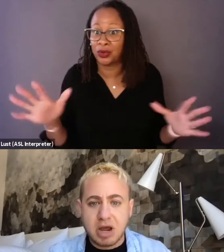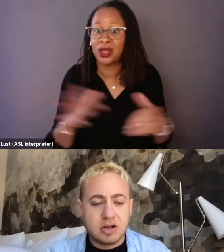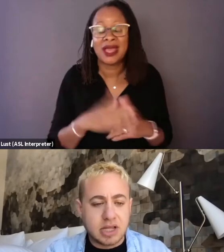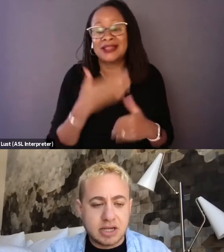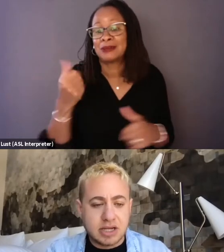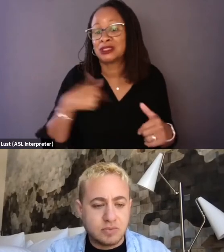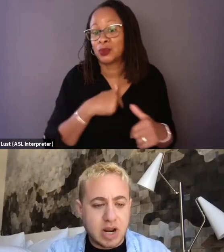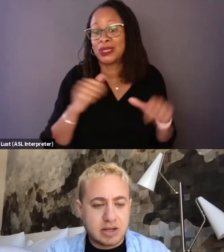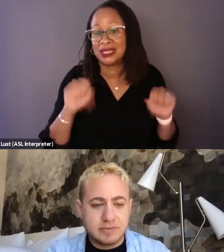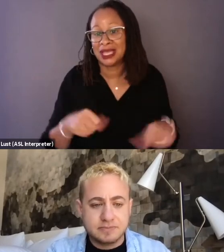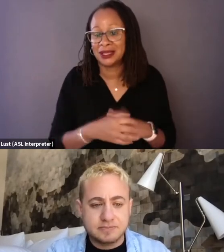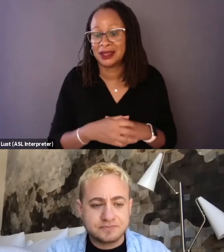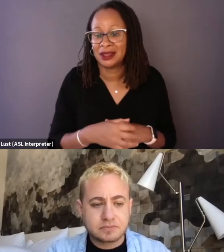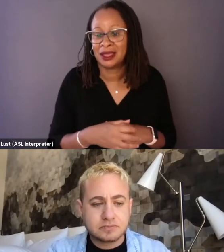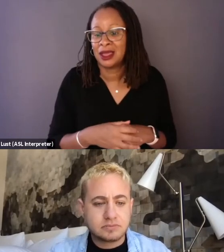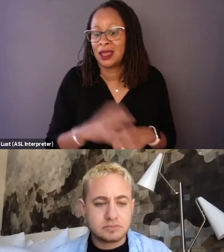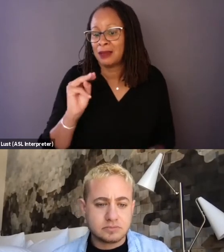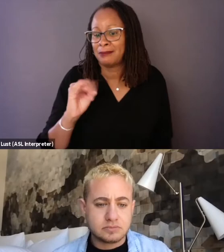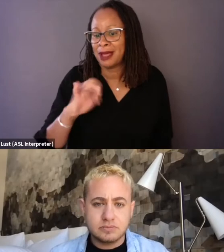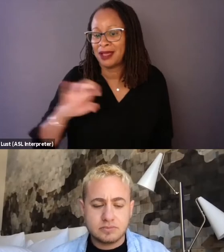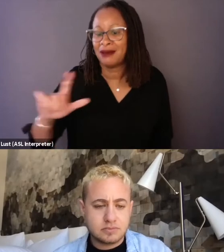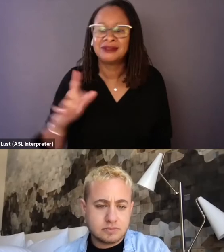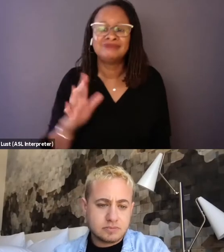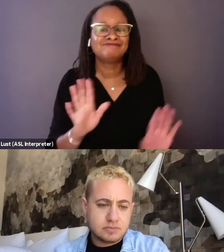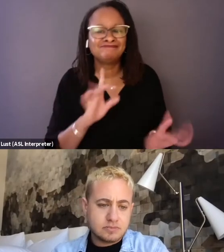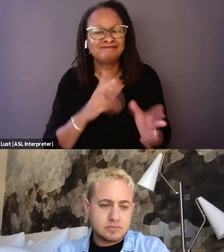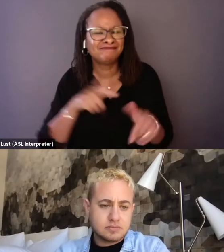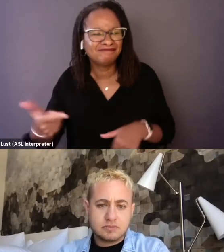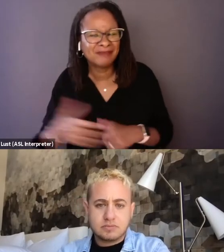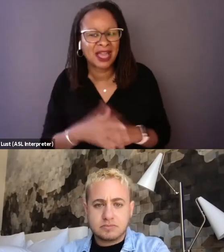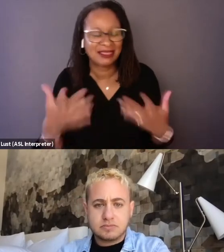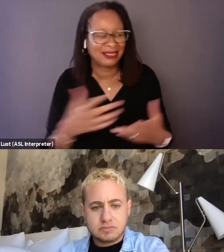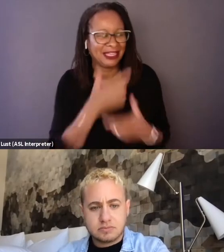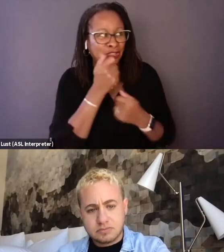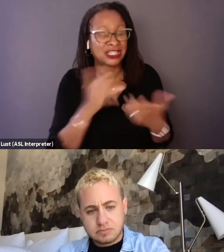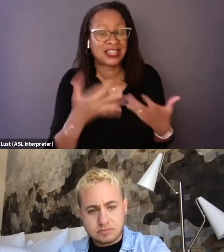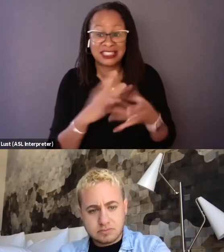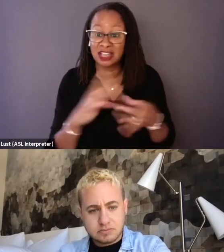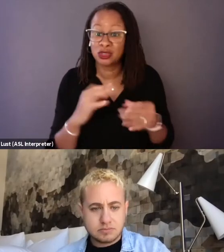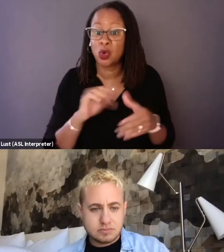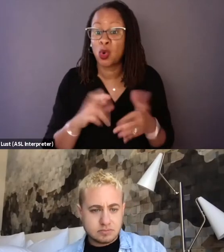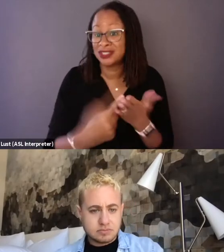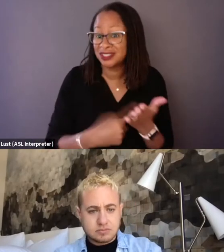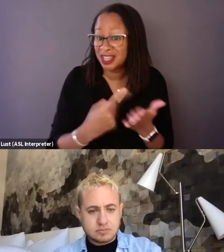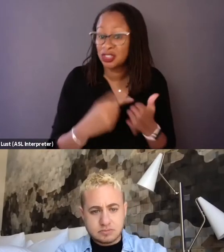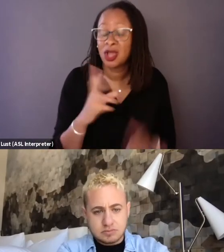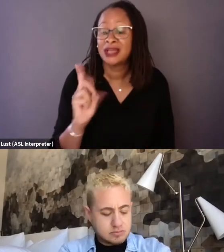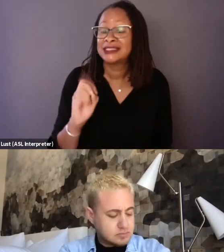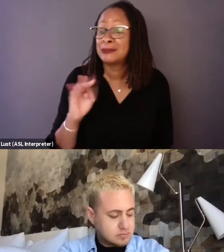Michael, I'll let you weigh in. Yeah, it's interesting, right? This conversation or debate or whatever anyone is calling it now